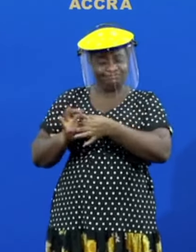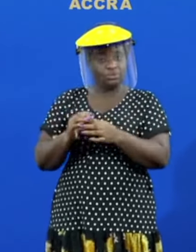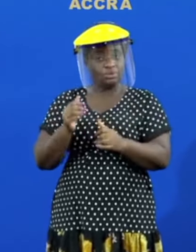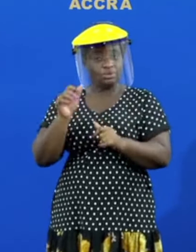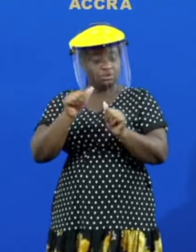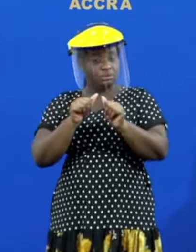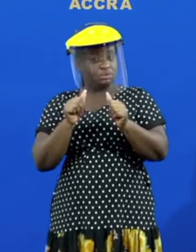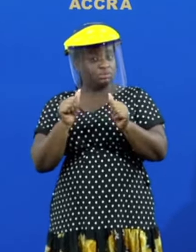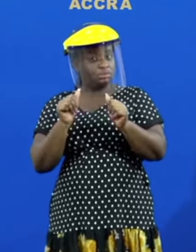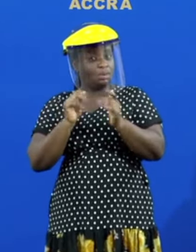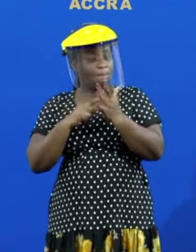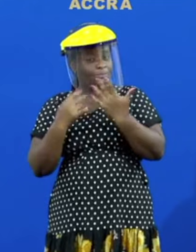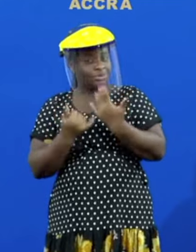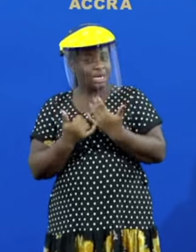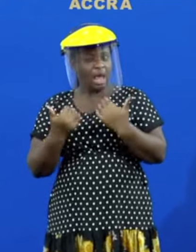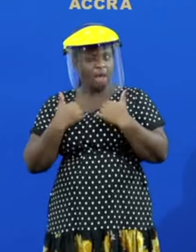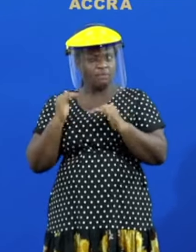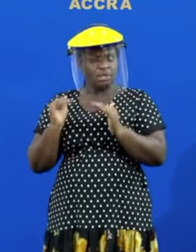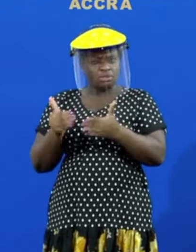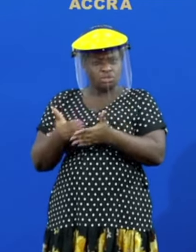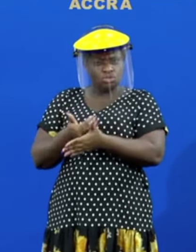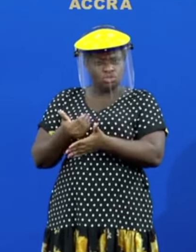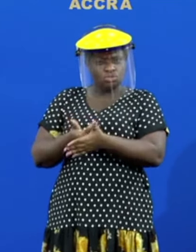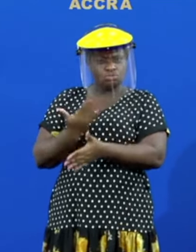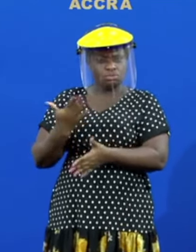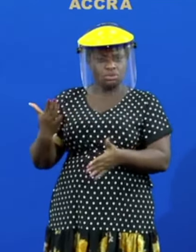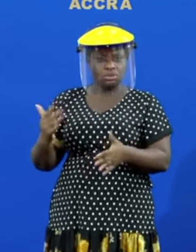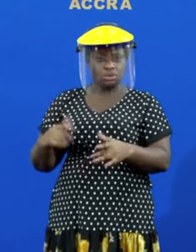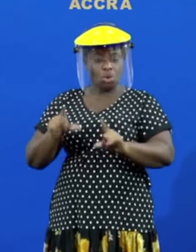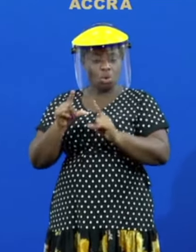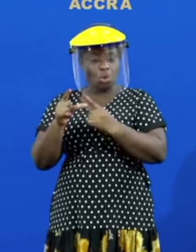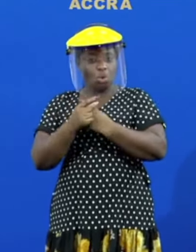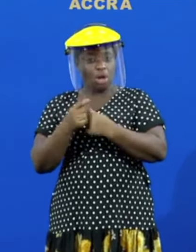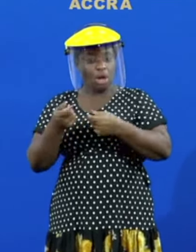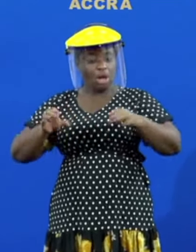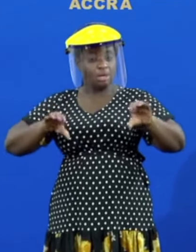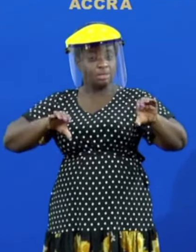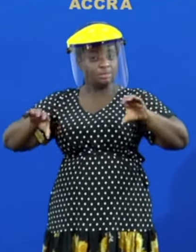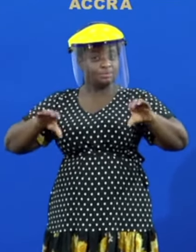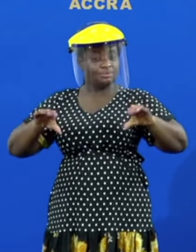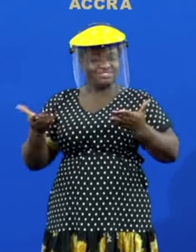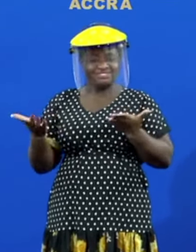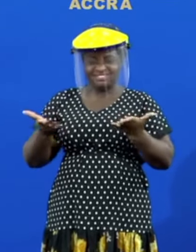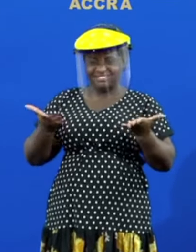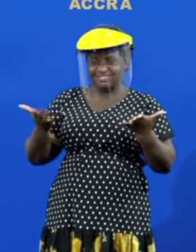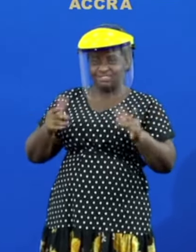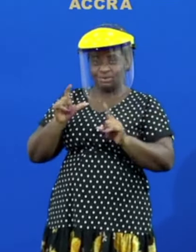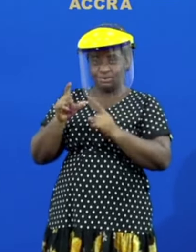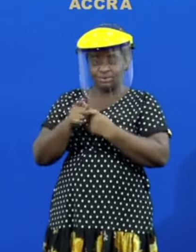would also add a new layer to the local economic activities in service of our local communities